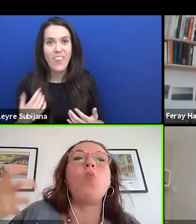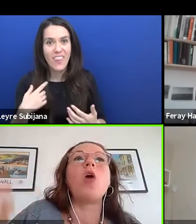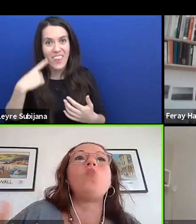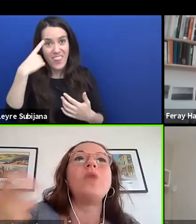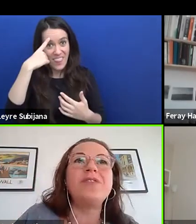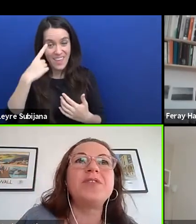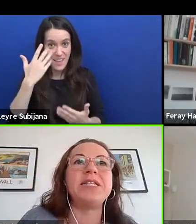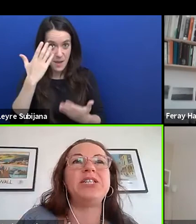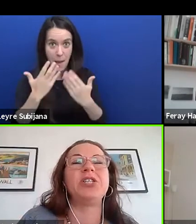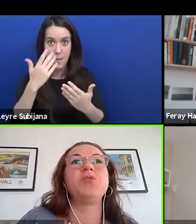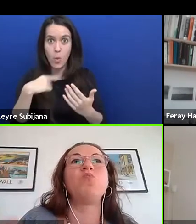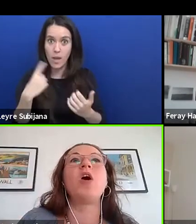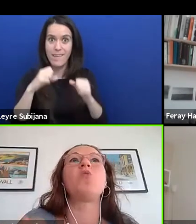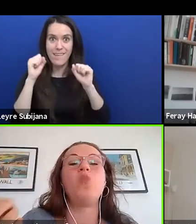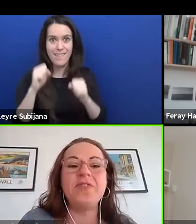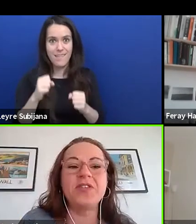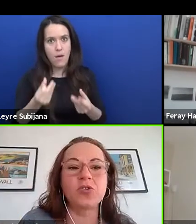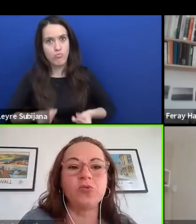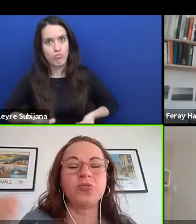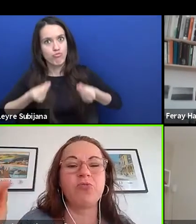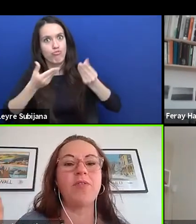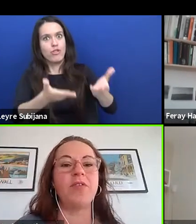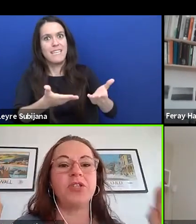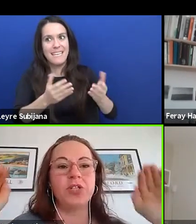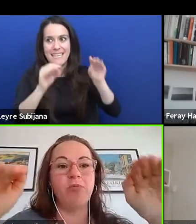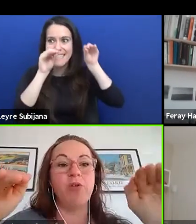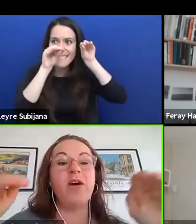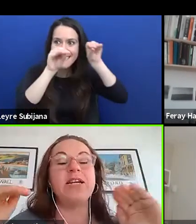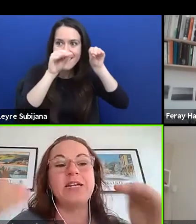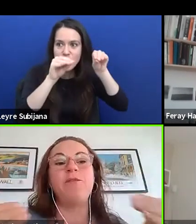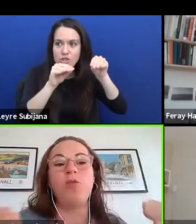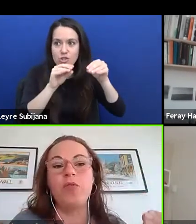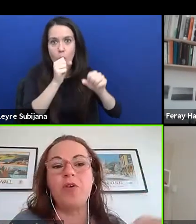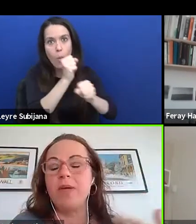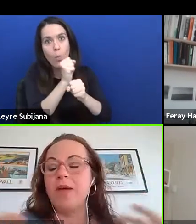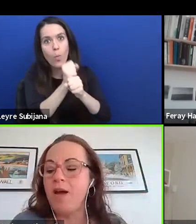work with teachers and work with schools, rather than just providing for them,